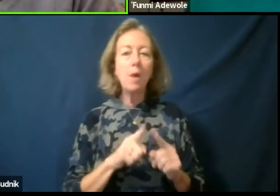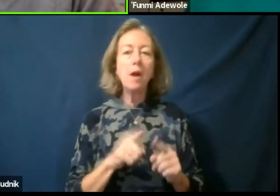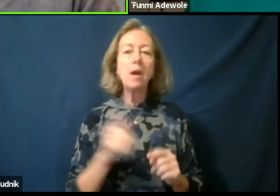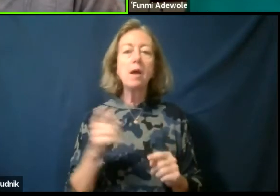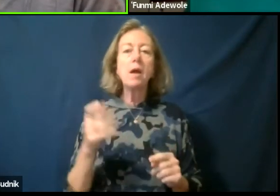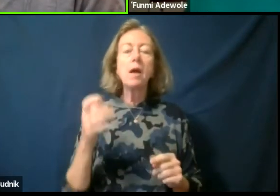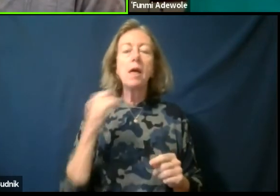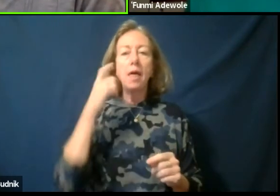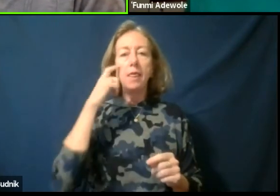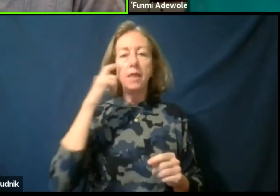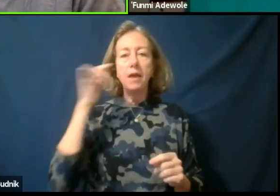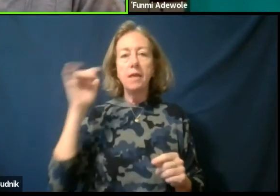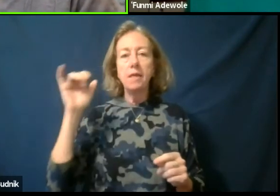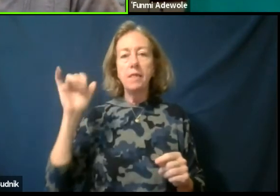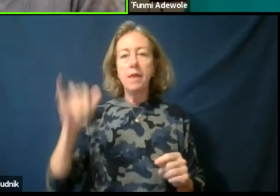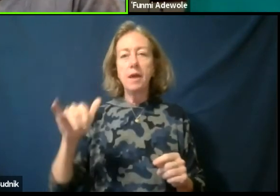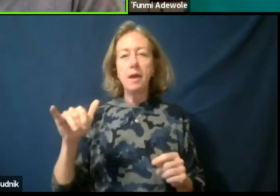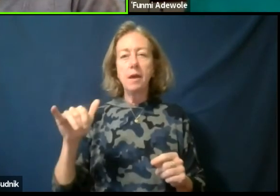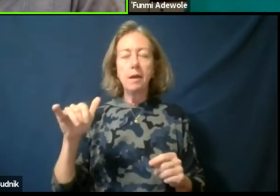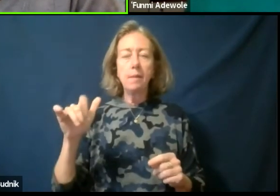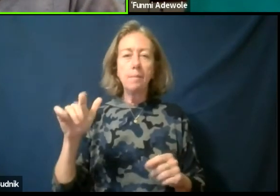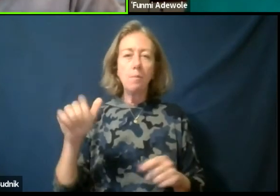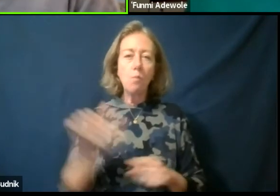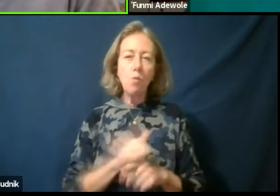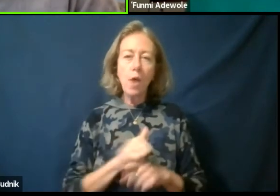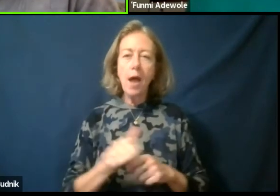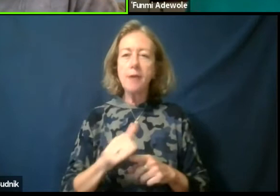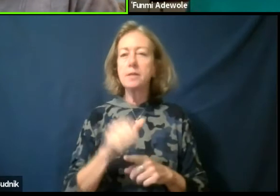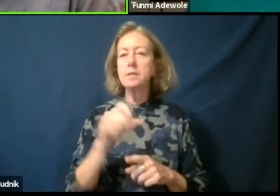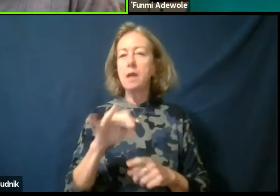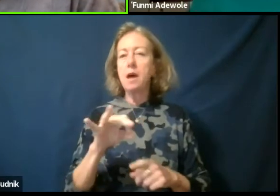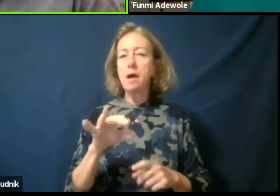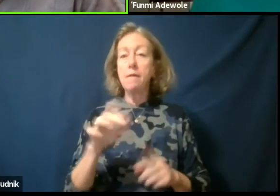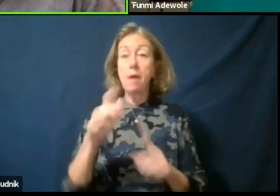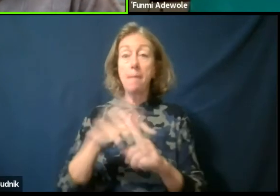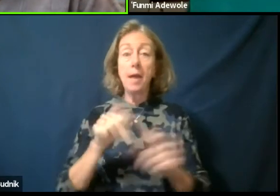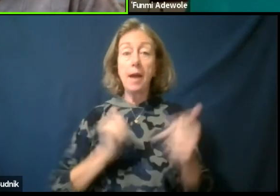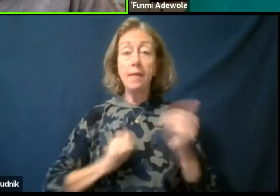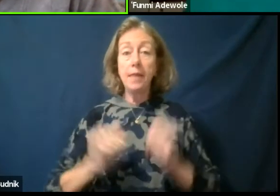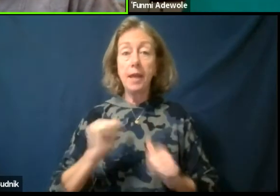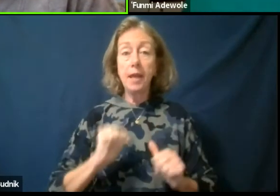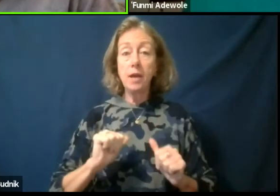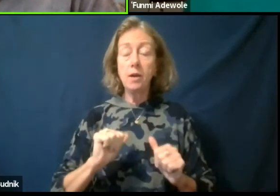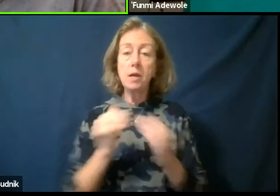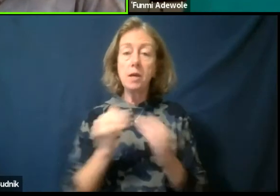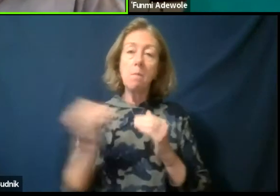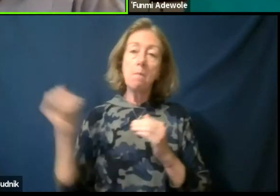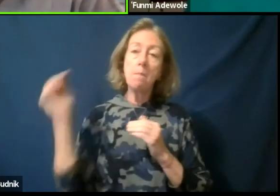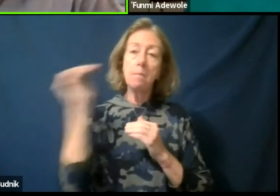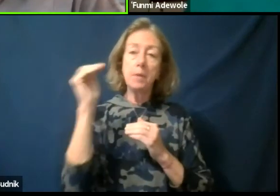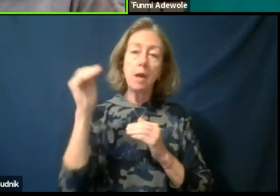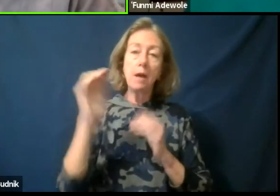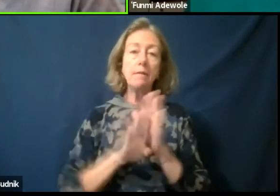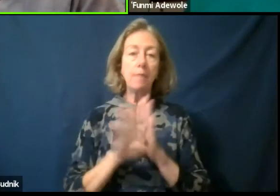the discourse or the practice and the discourse of applied theater is also more beyond development. Actually theater for development